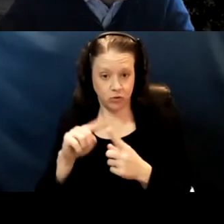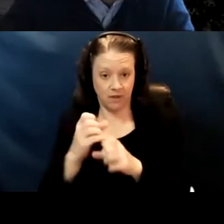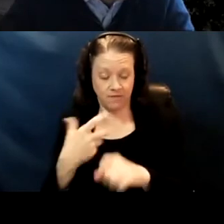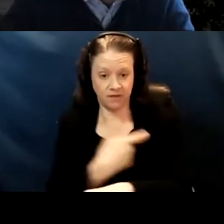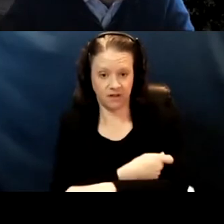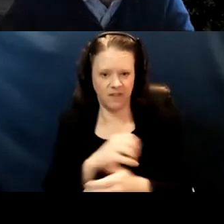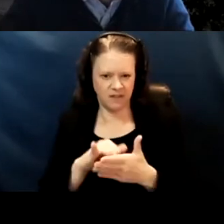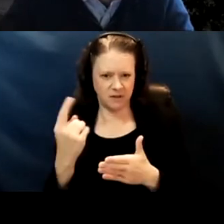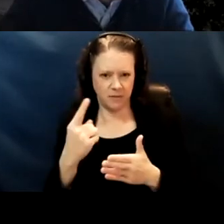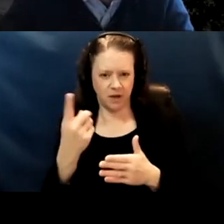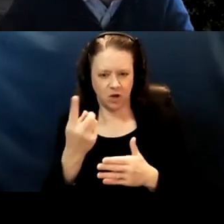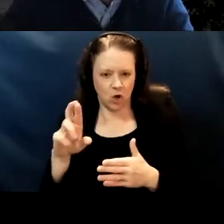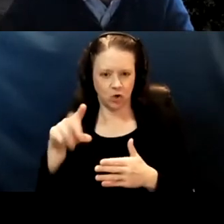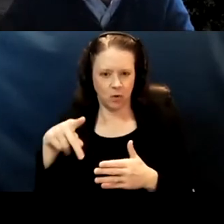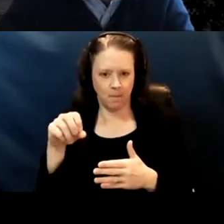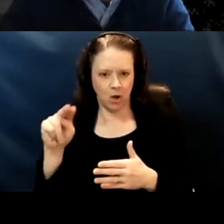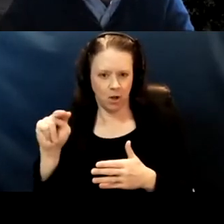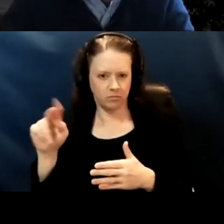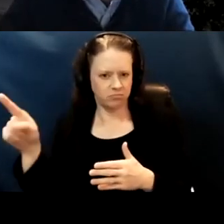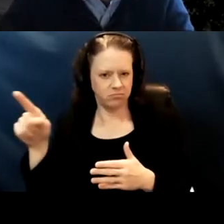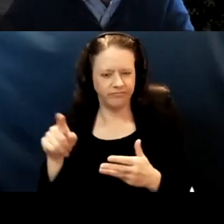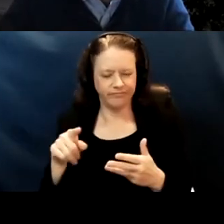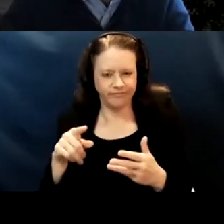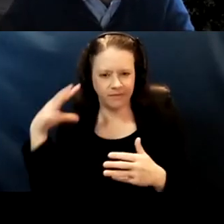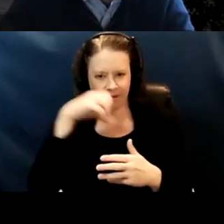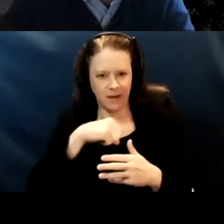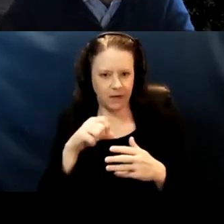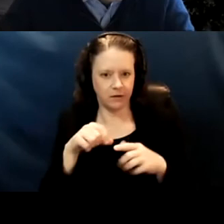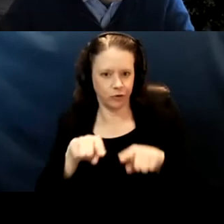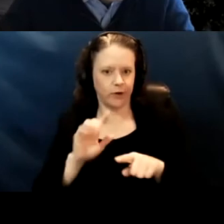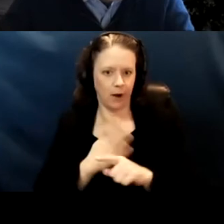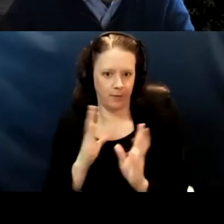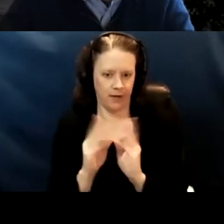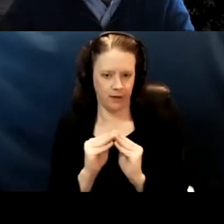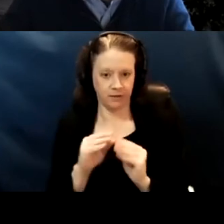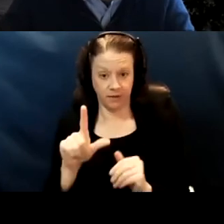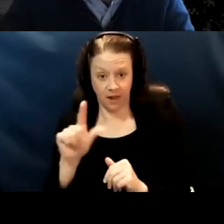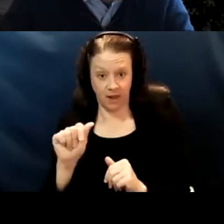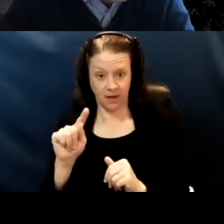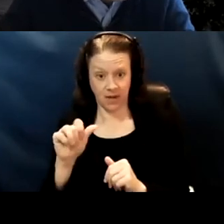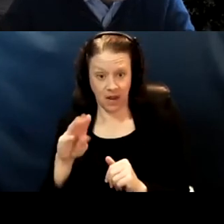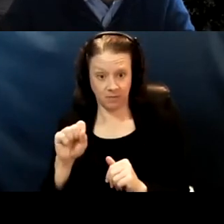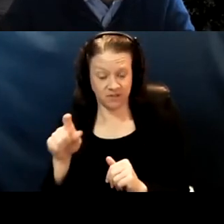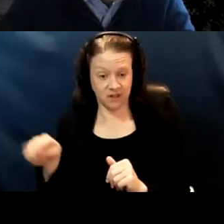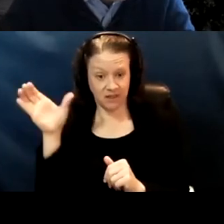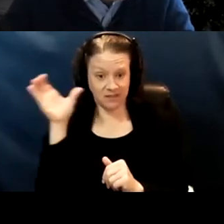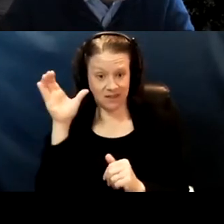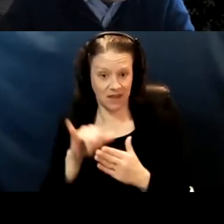of our meetings and the LA Times listened to that. And after the fact quoted that.